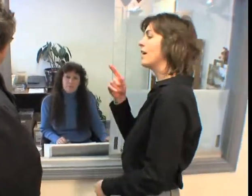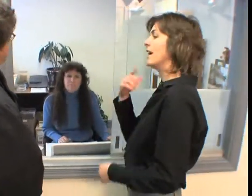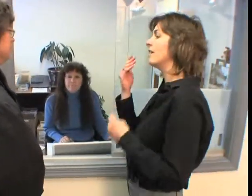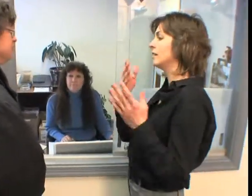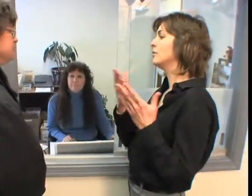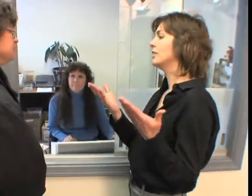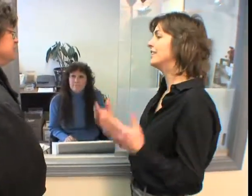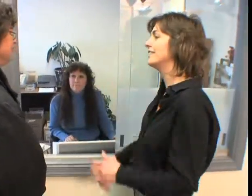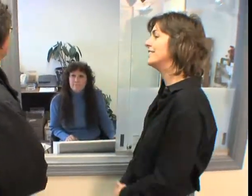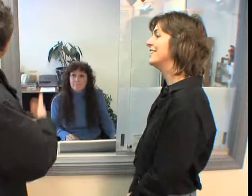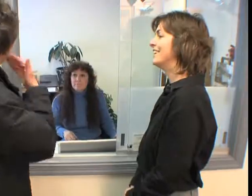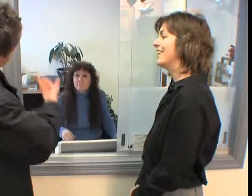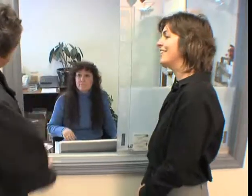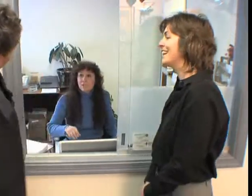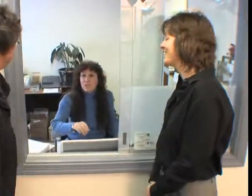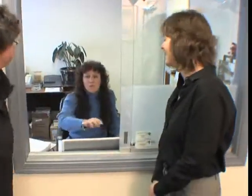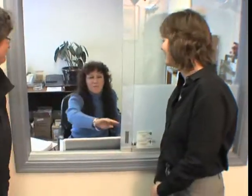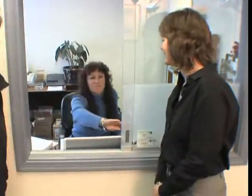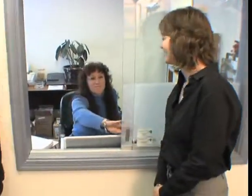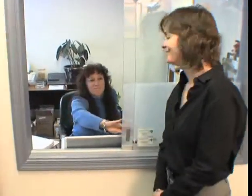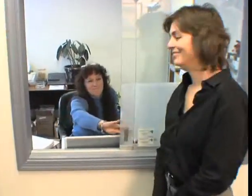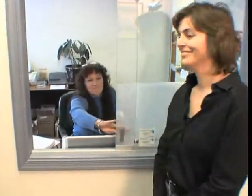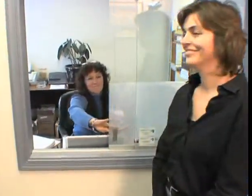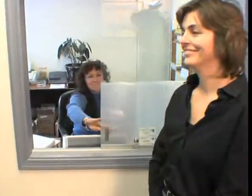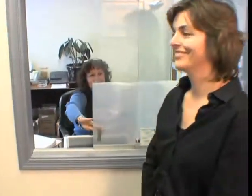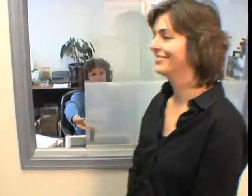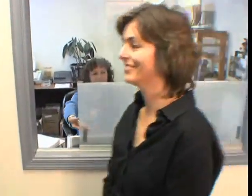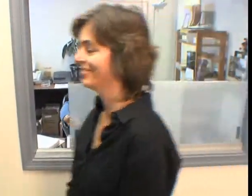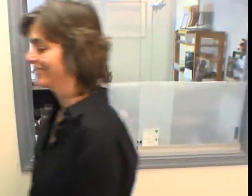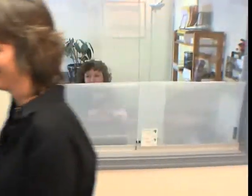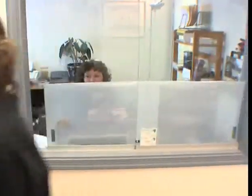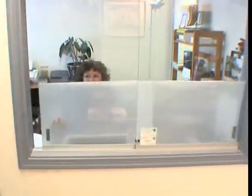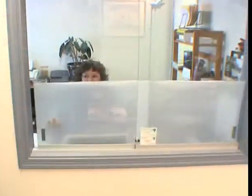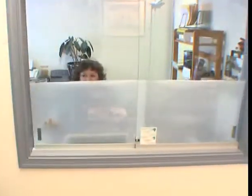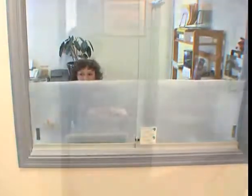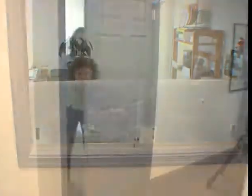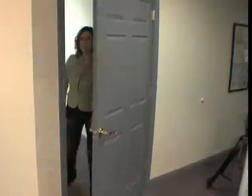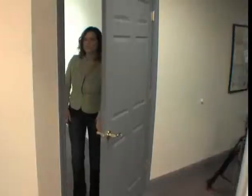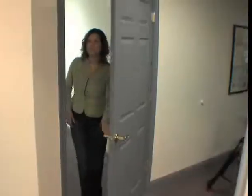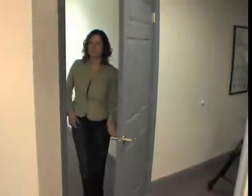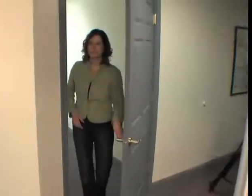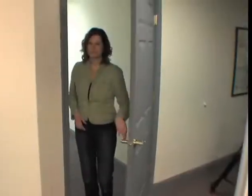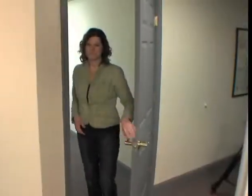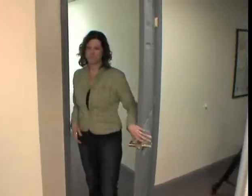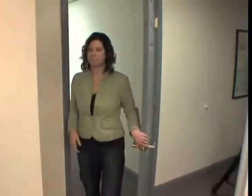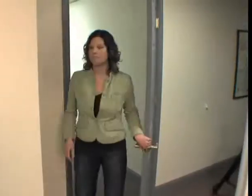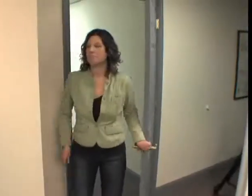INSTEAD SORT OF TELLING THE PERSON WHAT TO DO. MANY WOMEN DON'T FEEL COMFORTABLE GOING TO SERVICES.